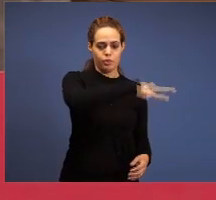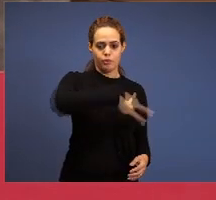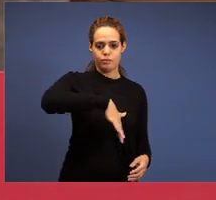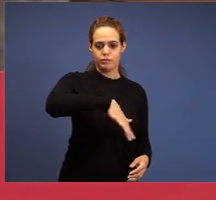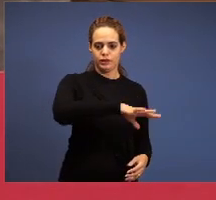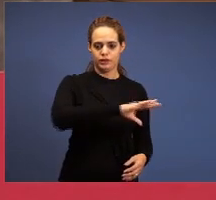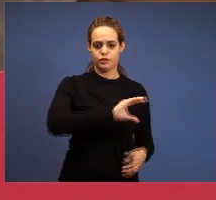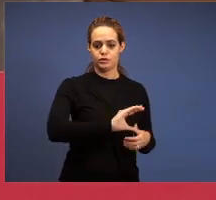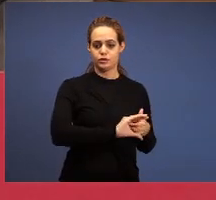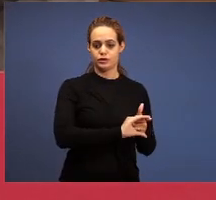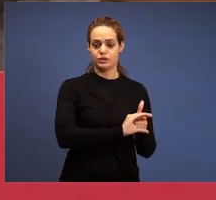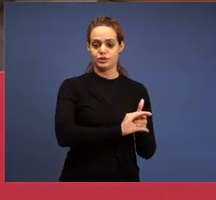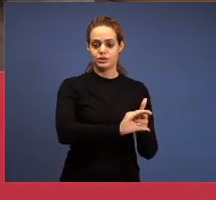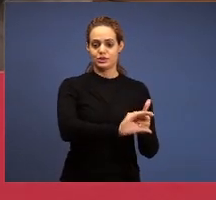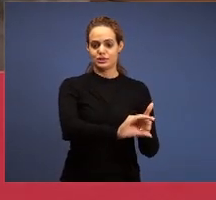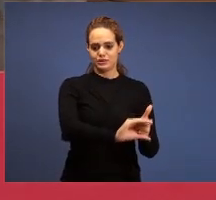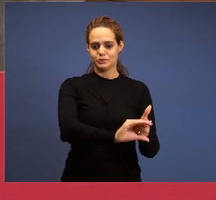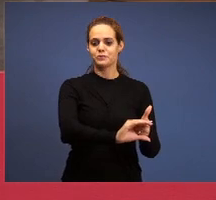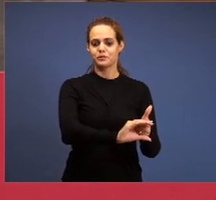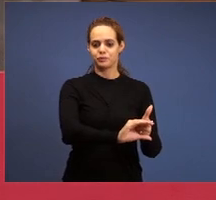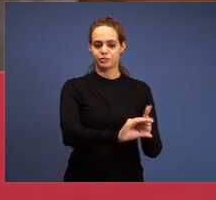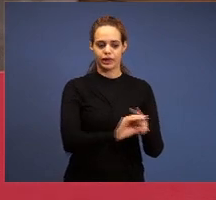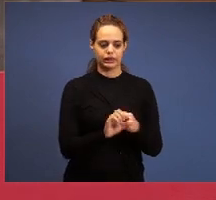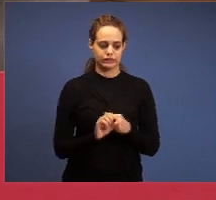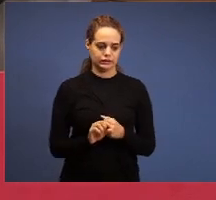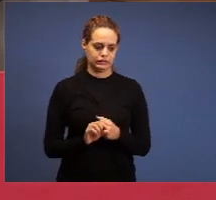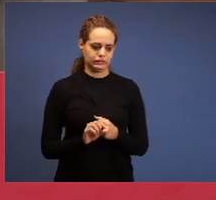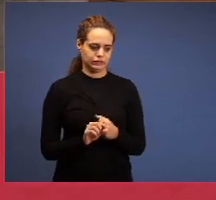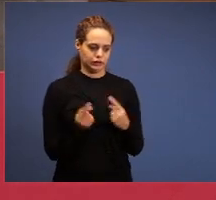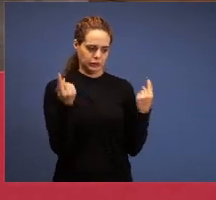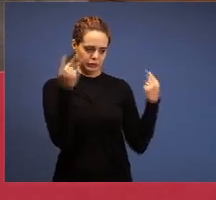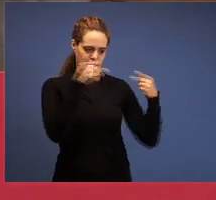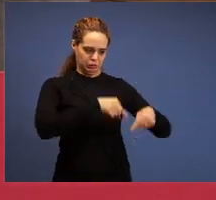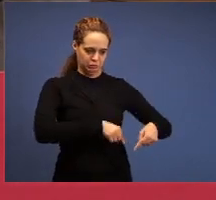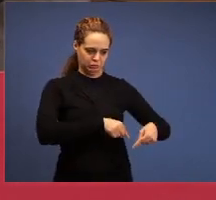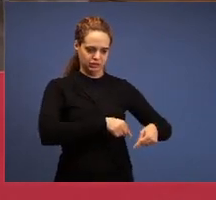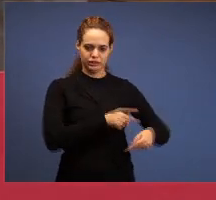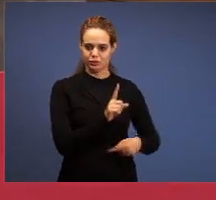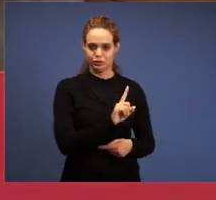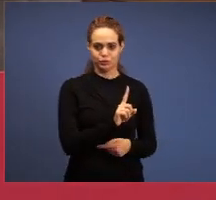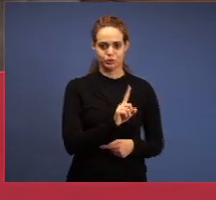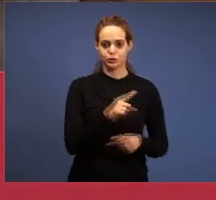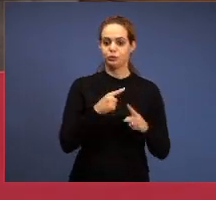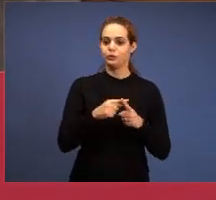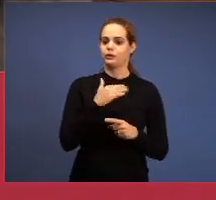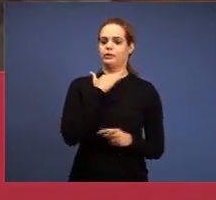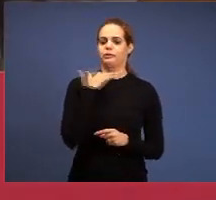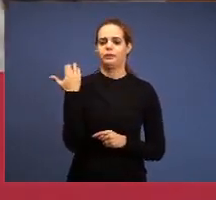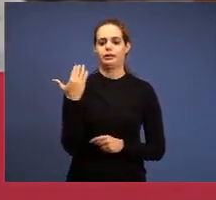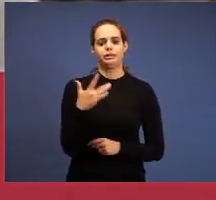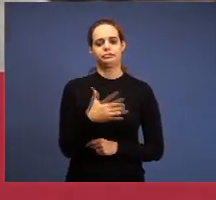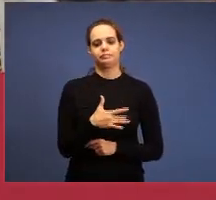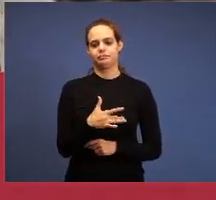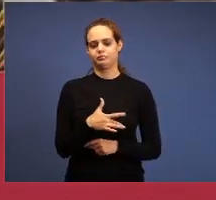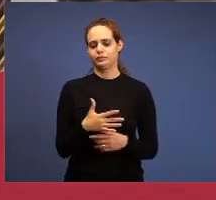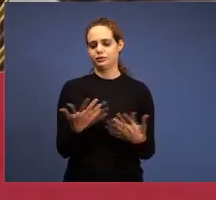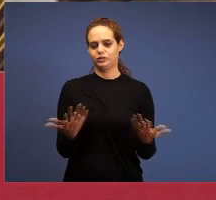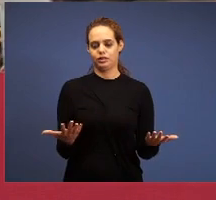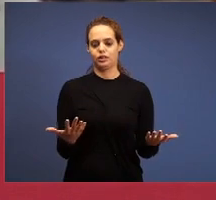nobody dared to struggle, someone to stood up to struggle, they killed, because the church had to do this,